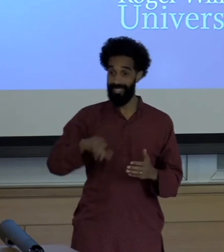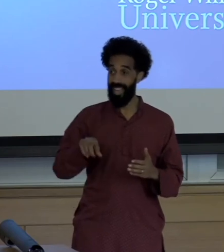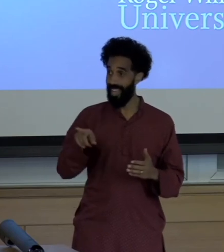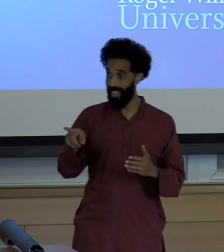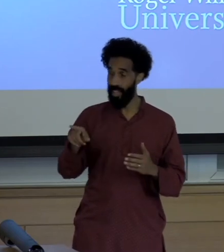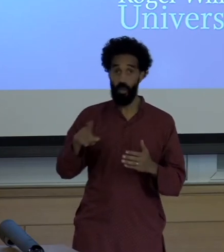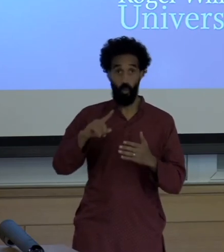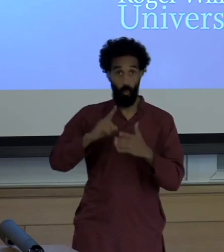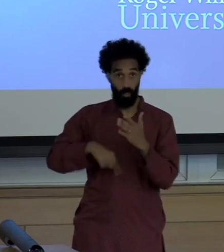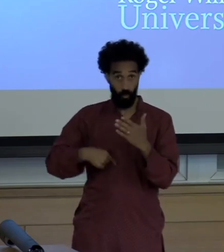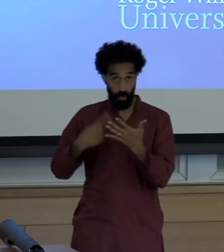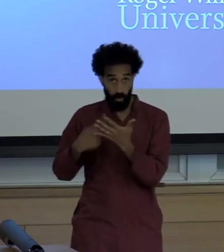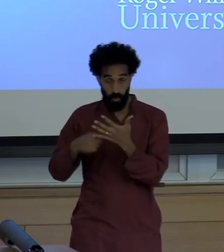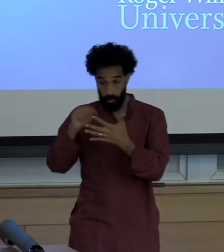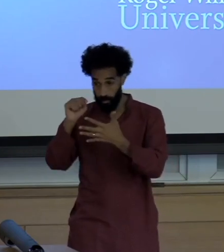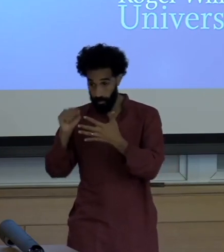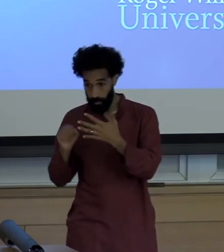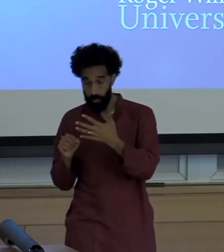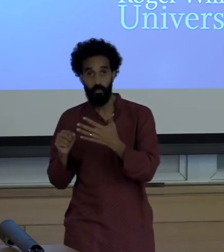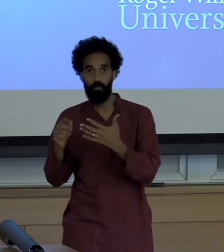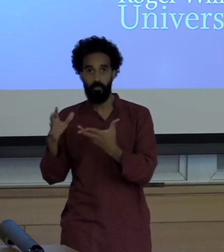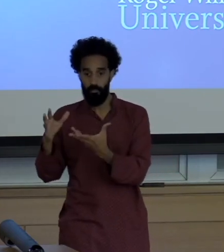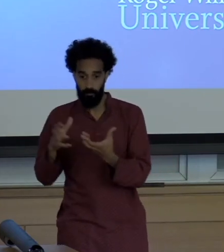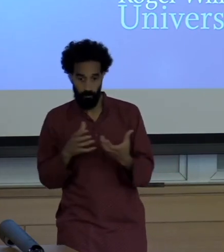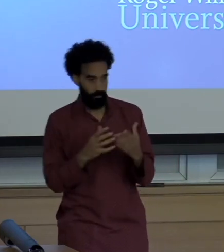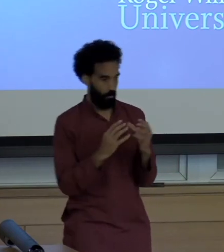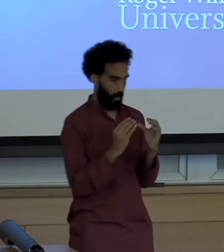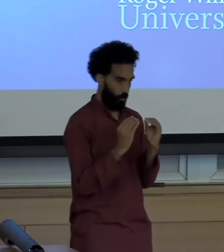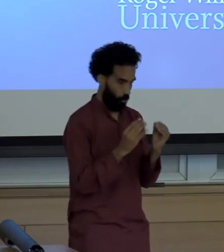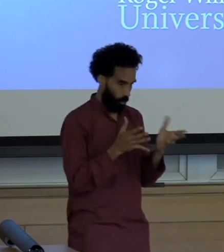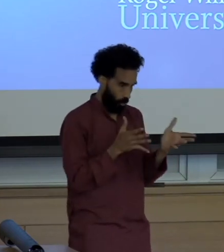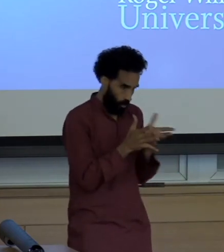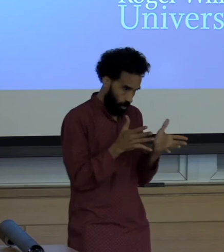communities when they have like TV with telenovelas and